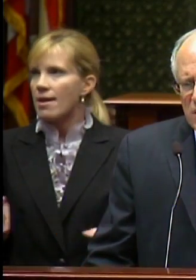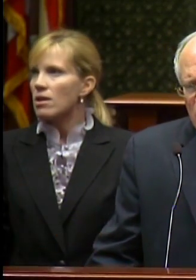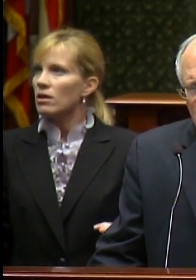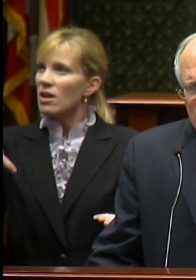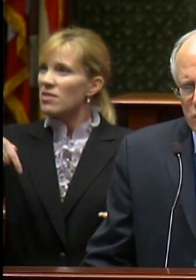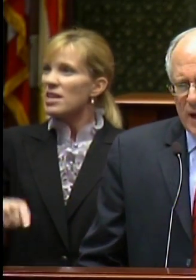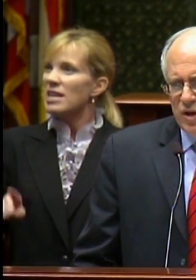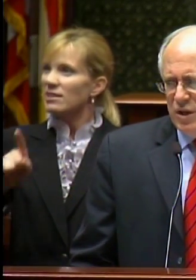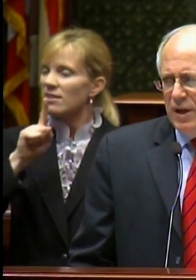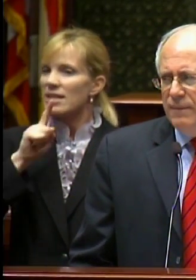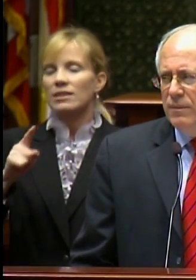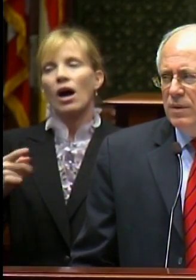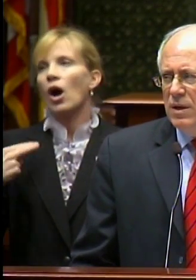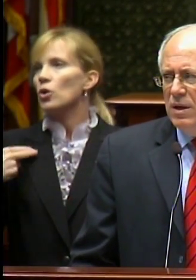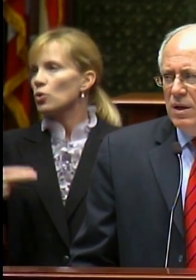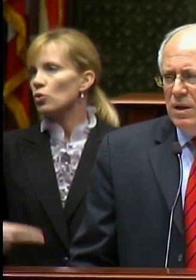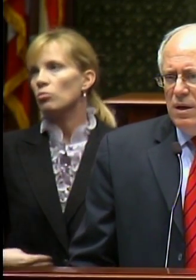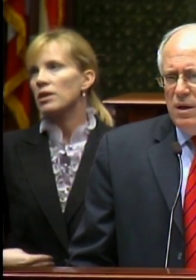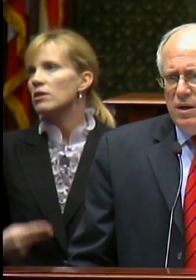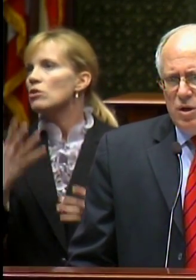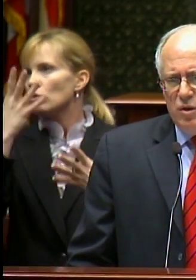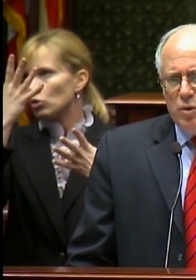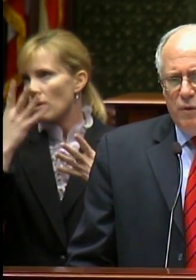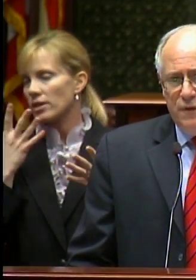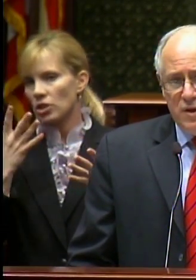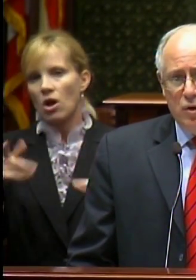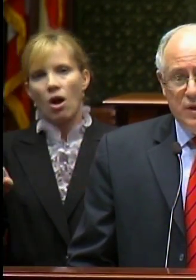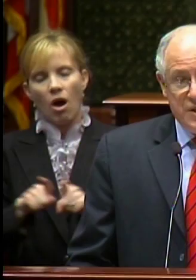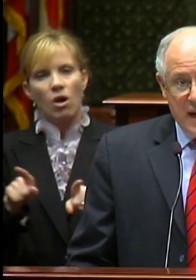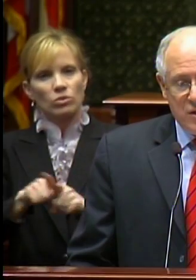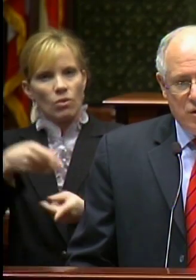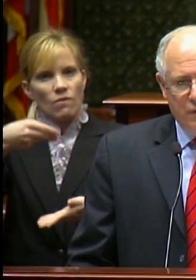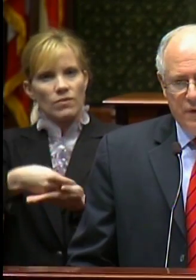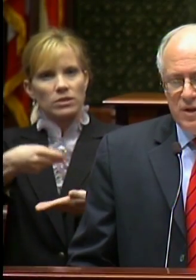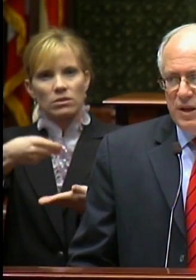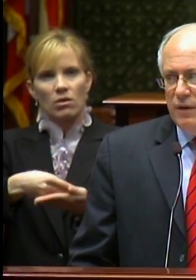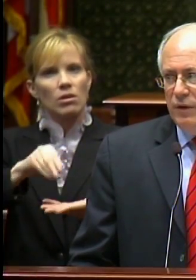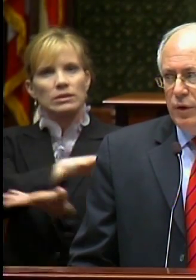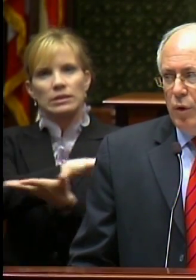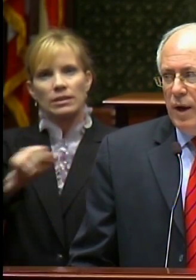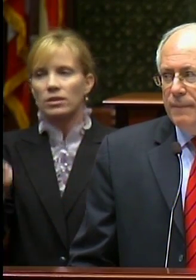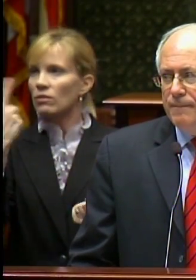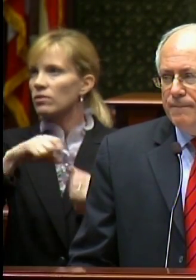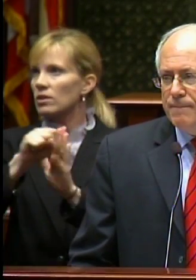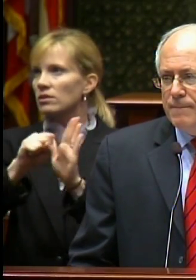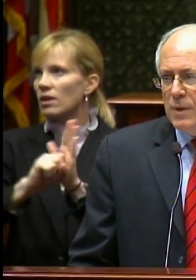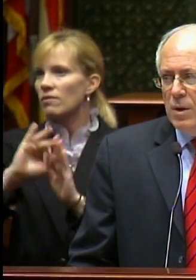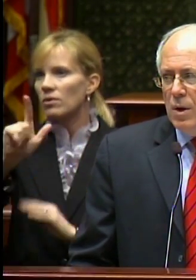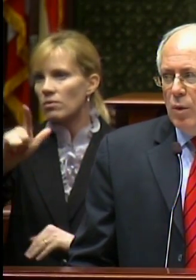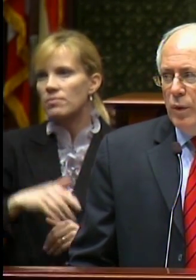This is a human tragedy. It’s also a fiscal disaster for the State of Illinois.